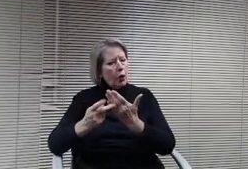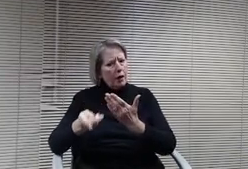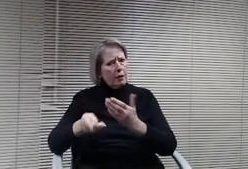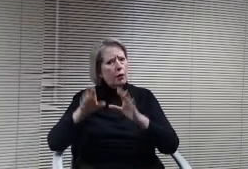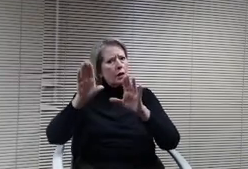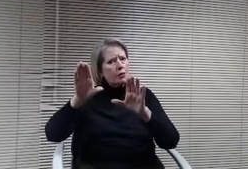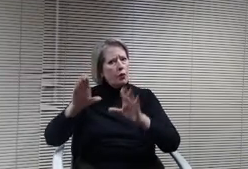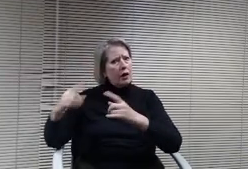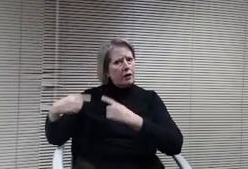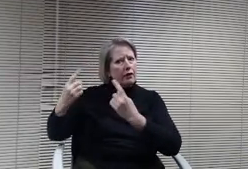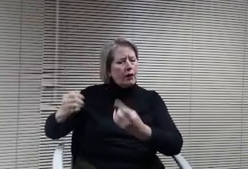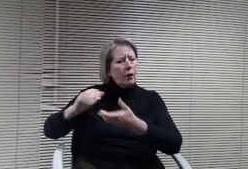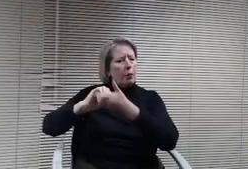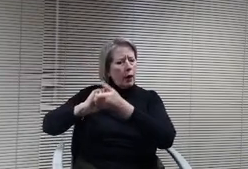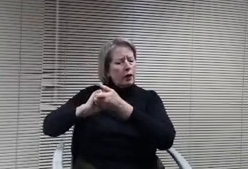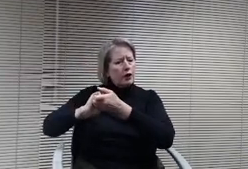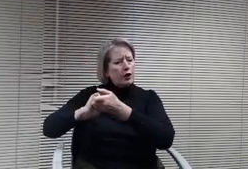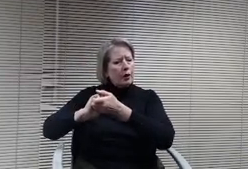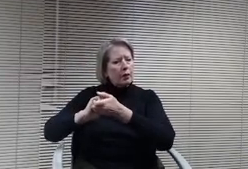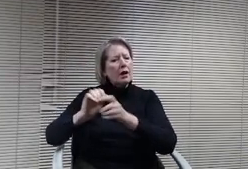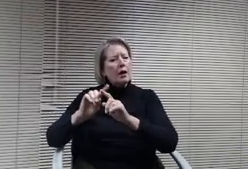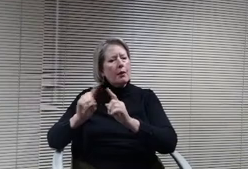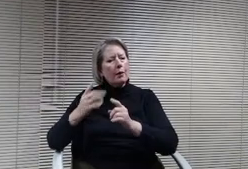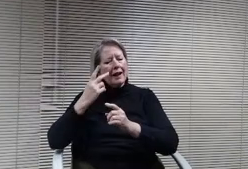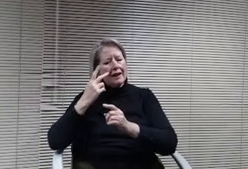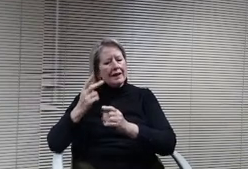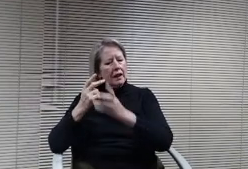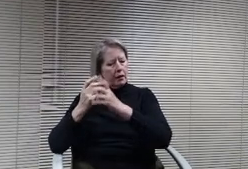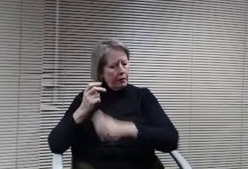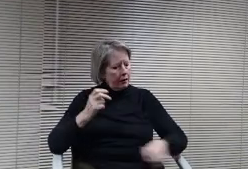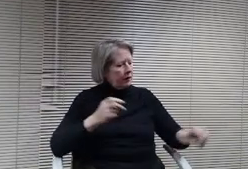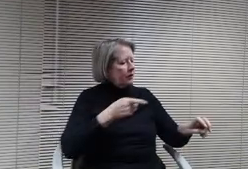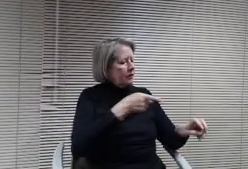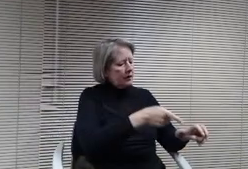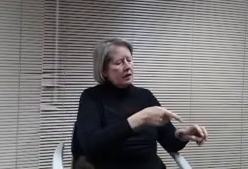group. I just really see it as a as a great life long, learning